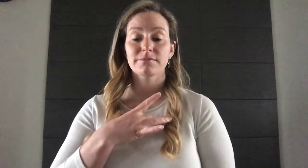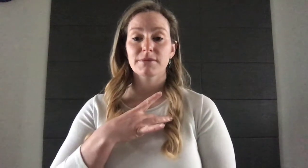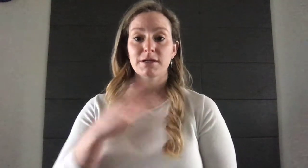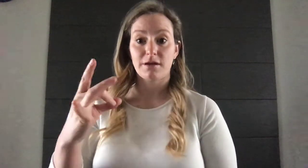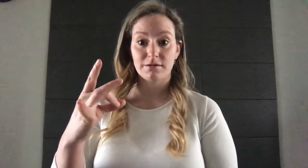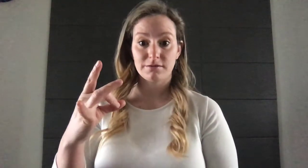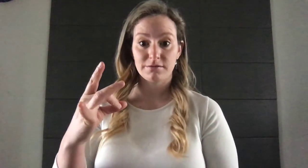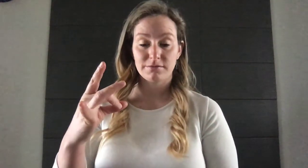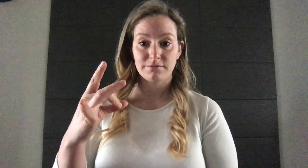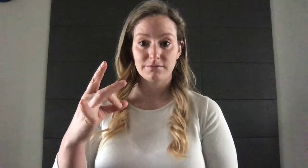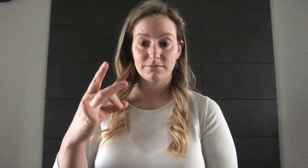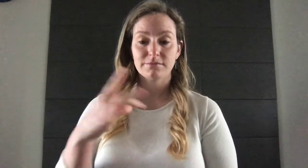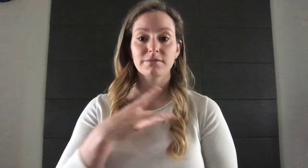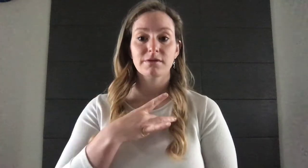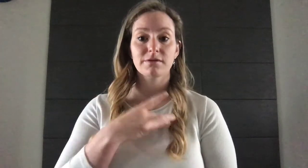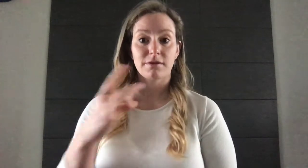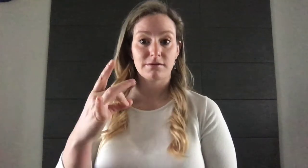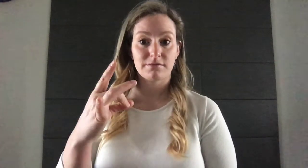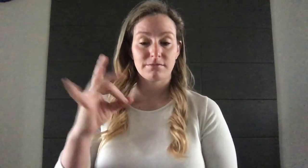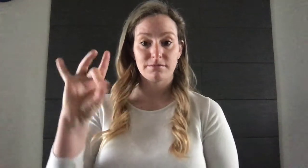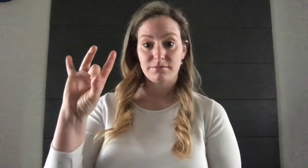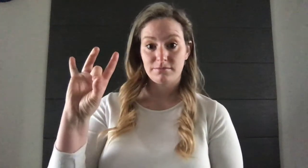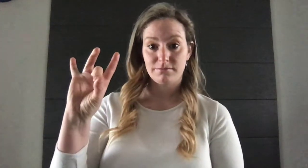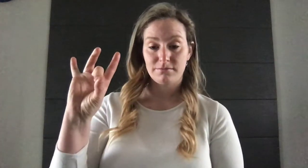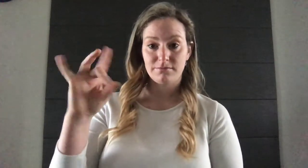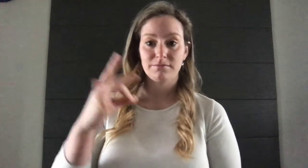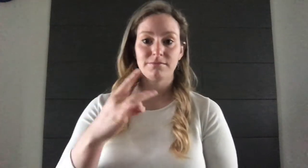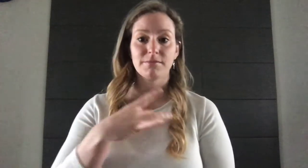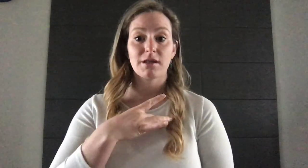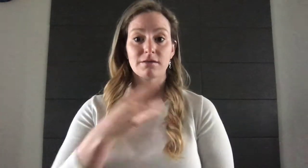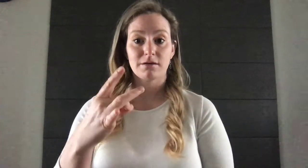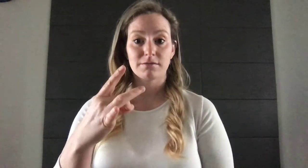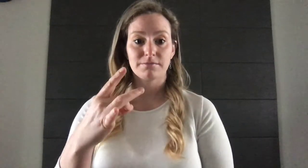LIKE